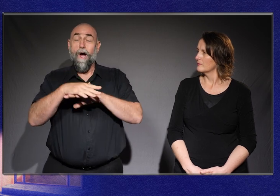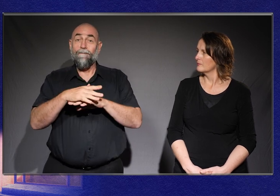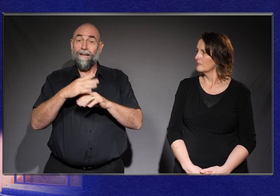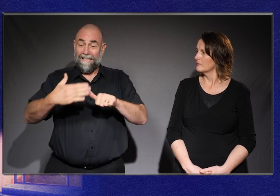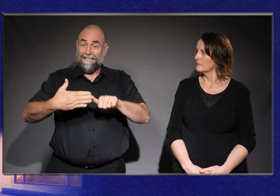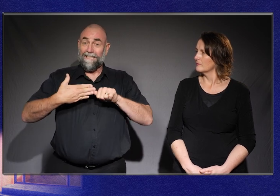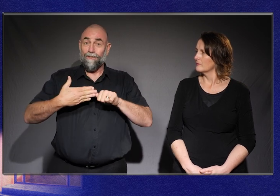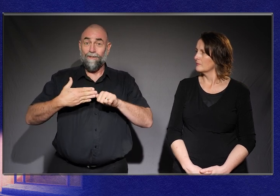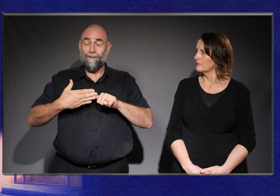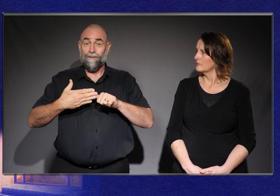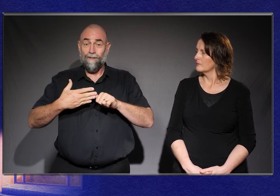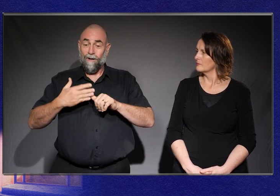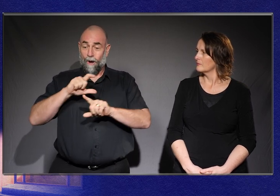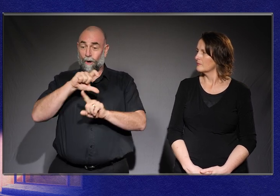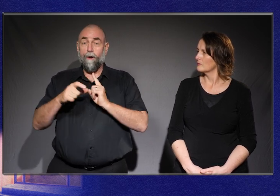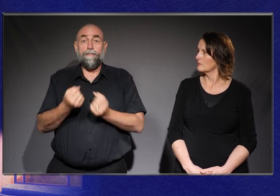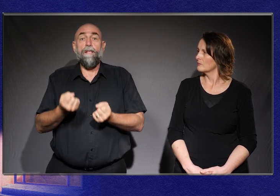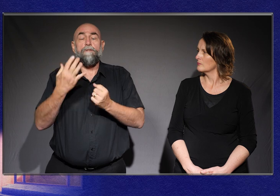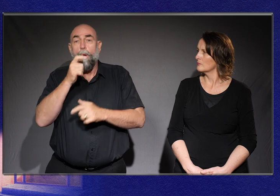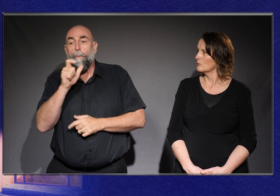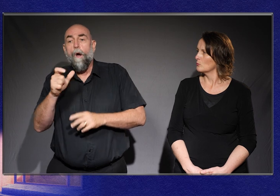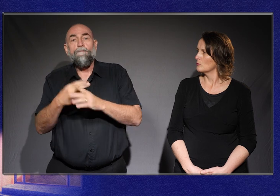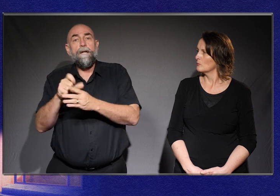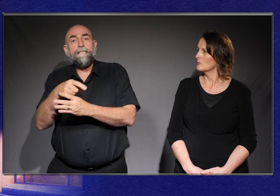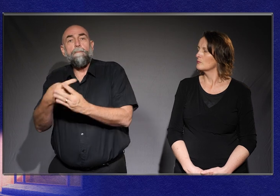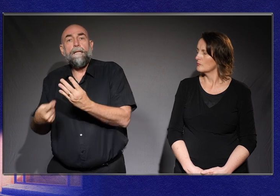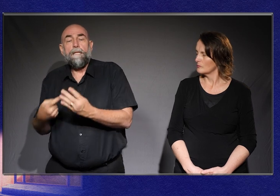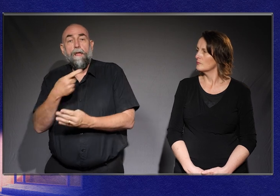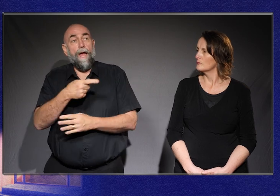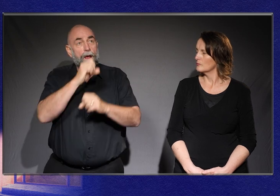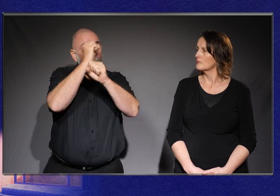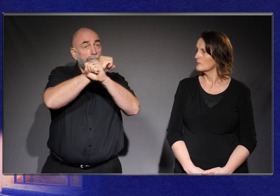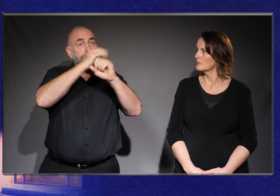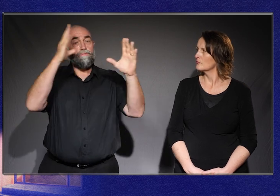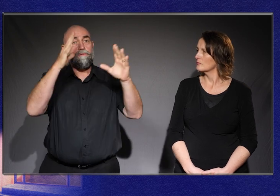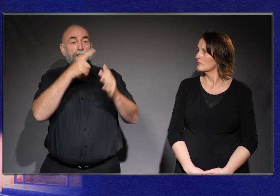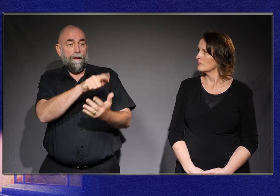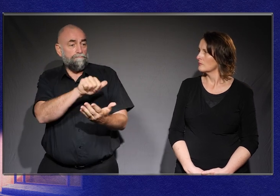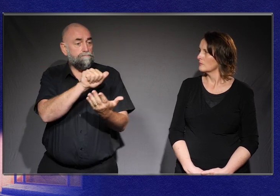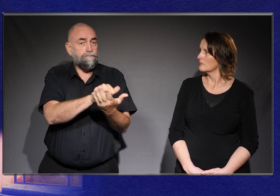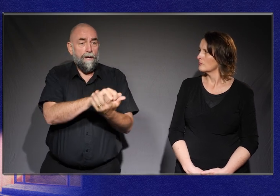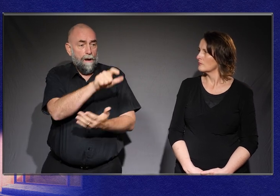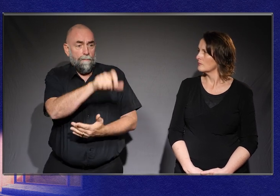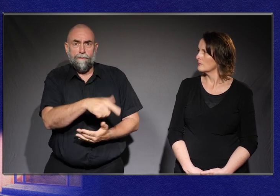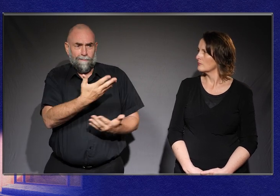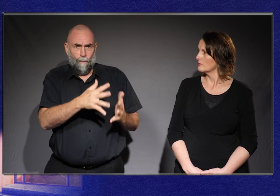There's no word for disability indigenous cultures is this idea that people are valued and respected for their inherent worth.